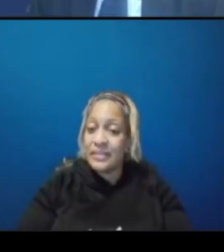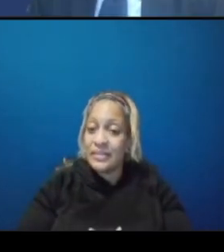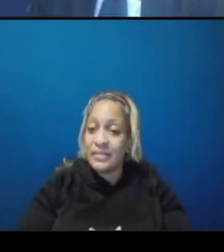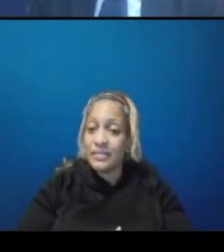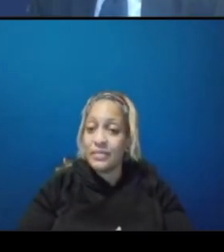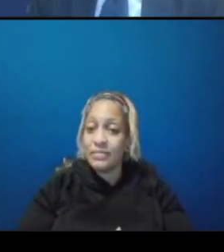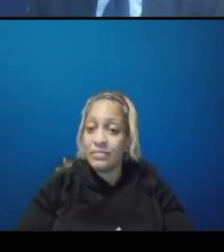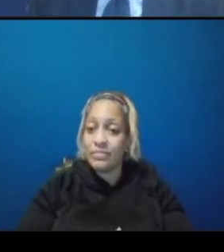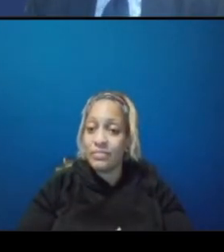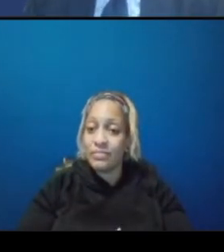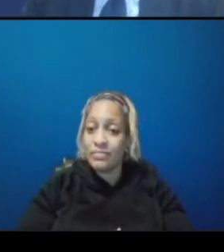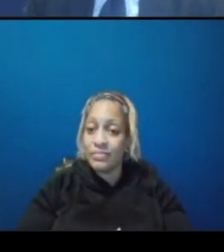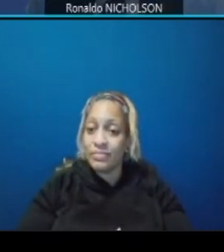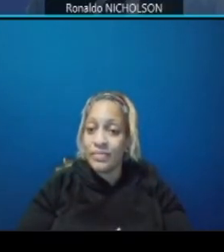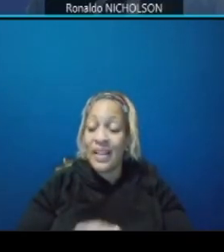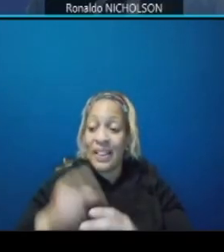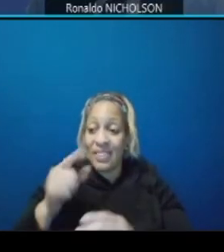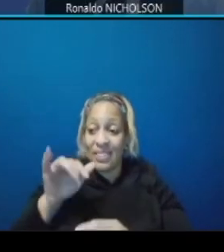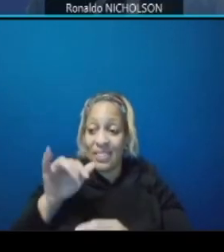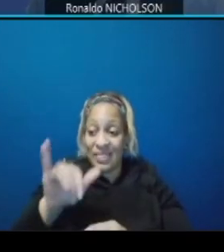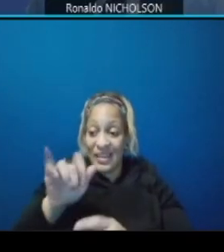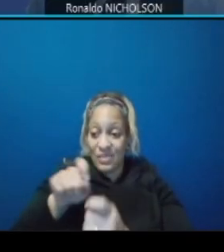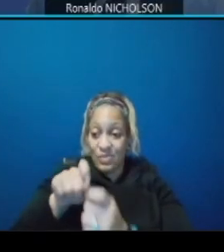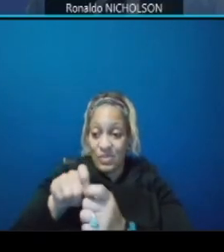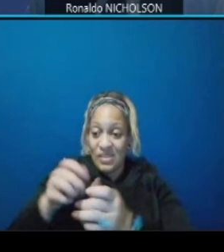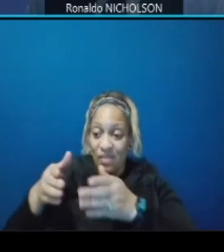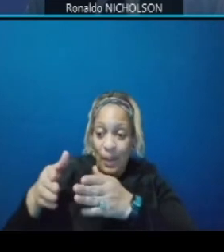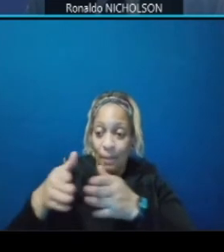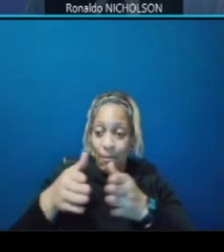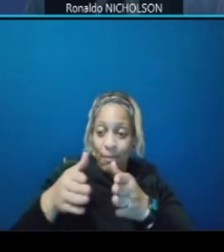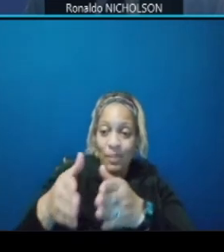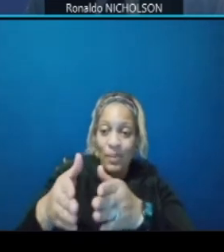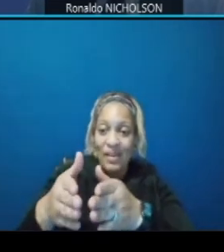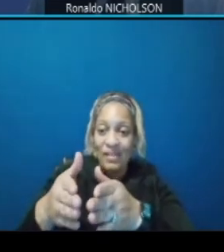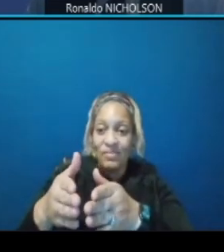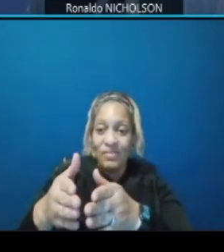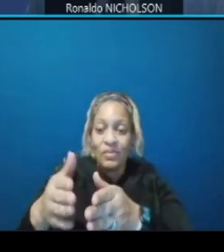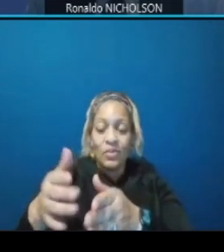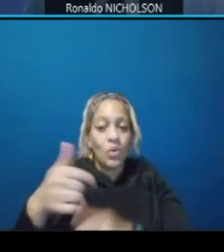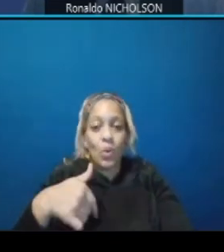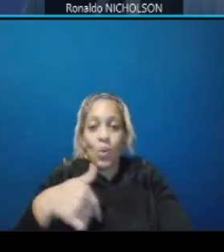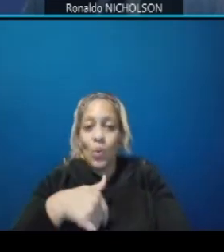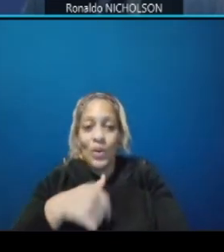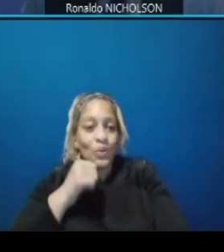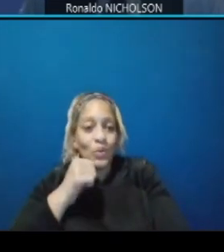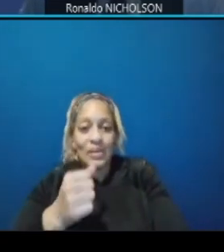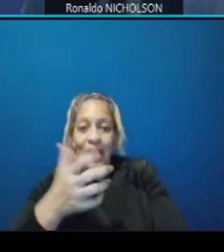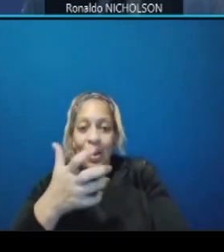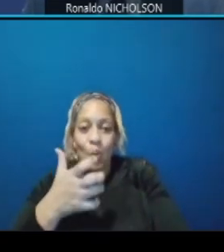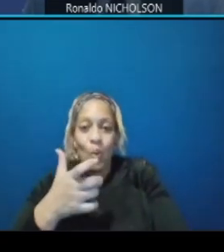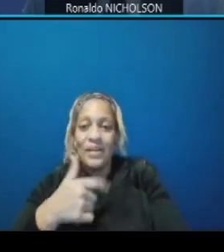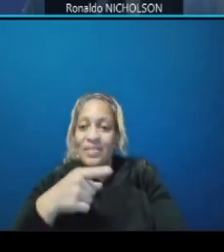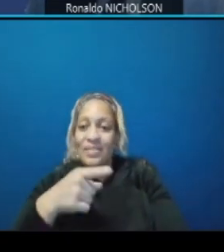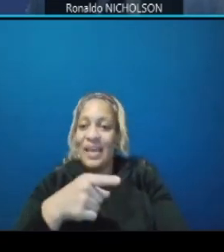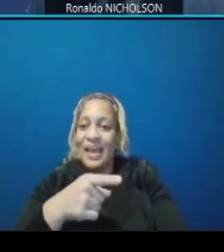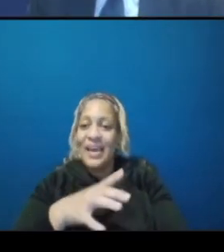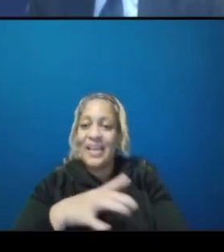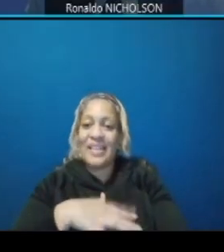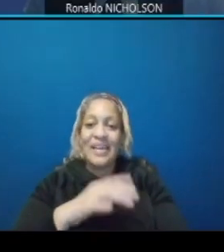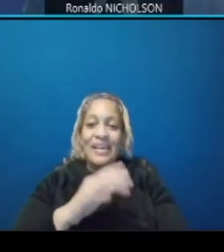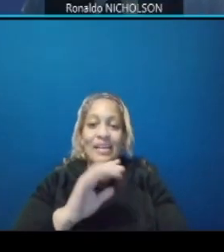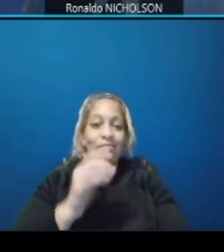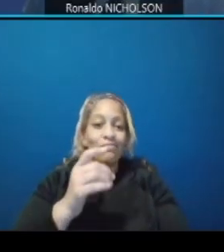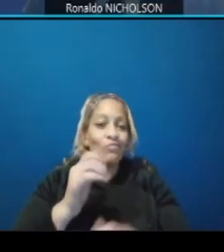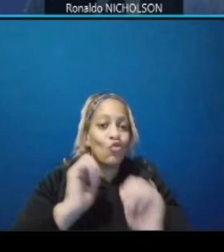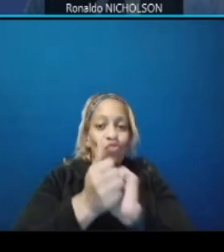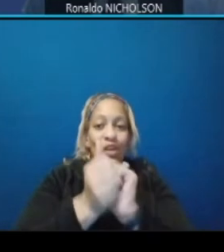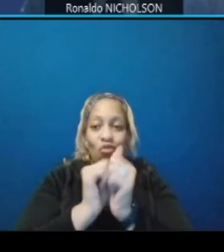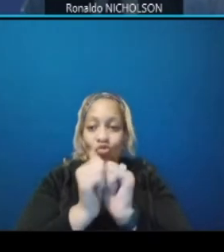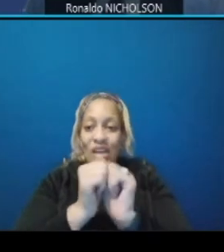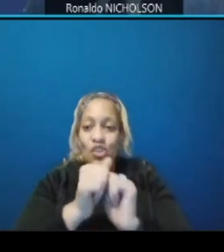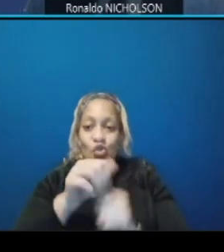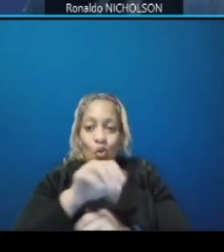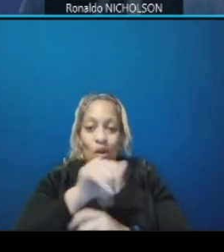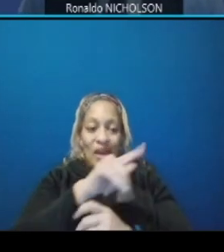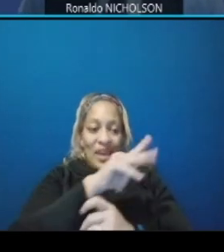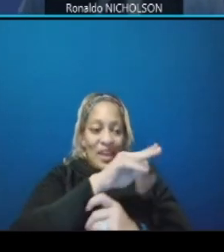to sure the path um we don't want to get into the recreational area of kingman lake uh park um